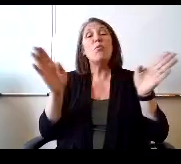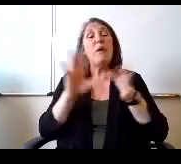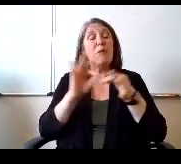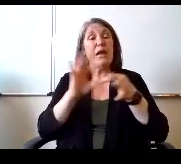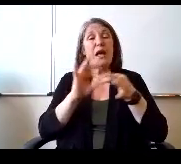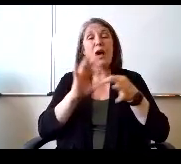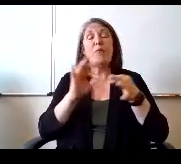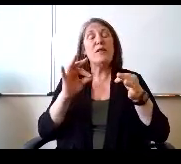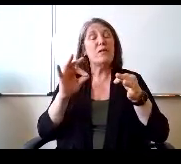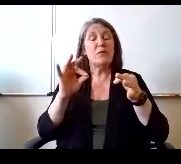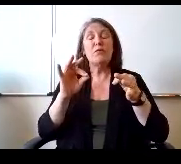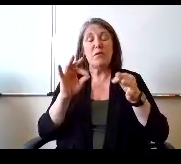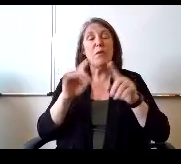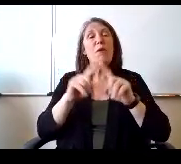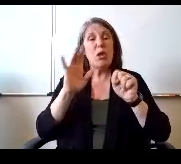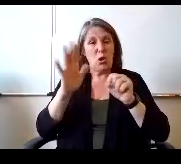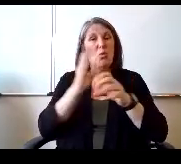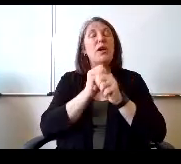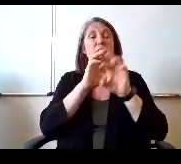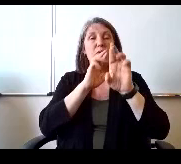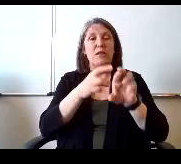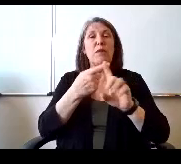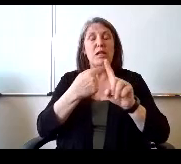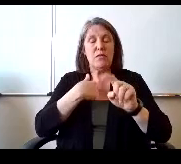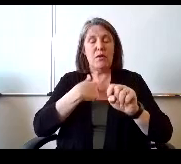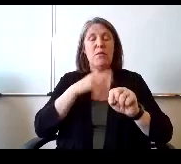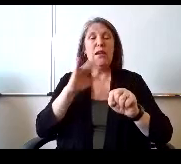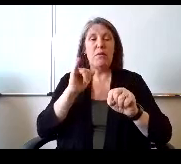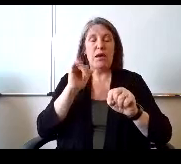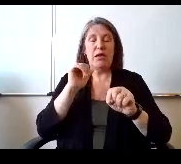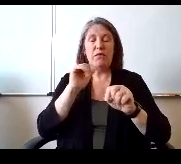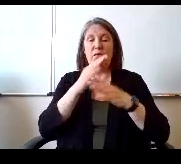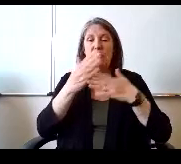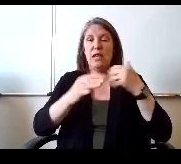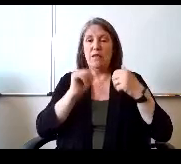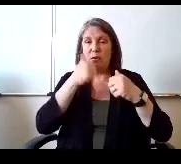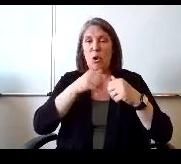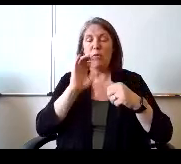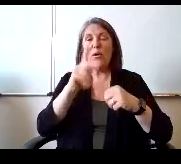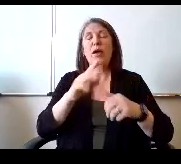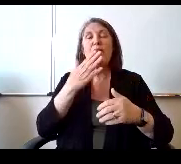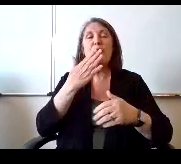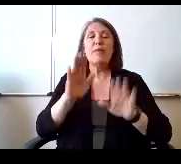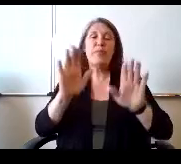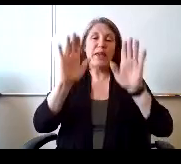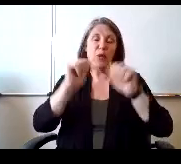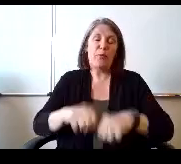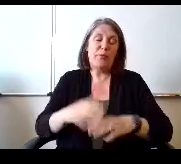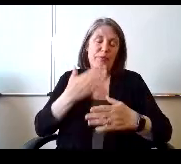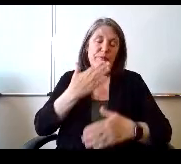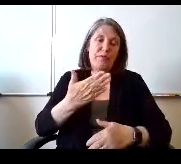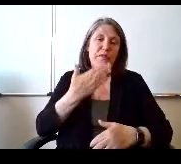But you will get a response from me by email. OK, great thank you Mr. Kennedy, thank you for your time.